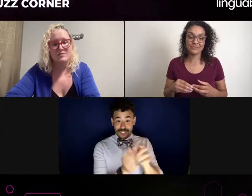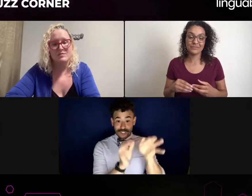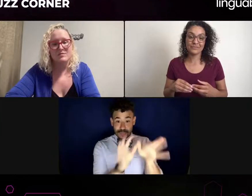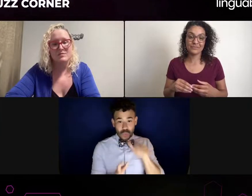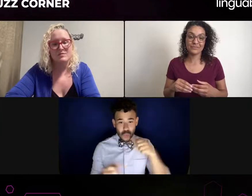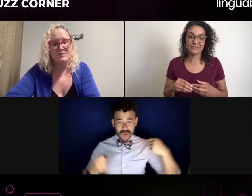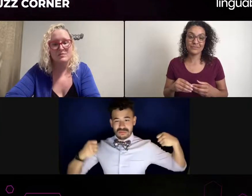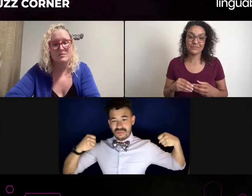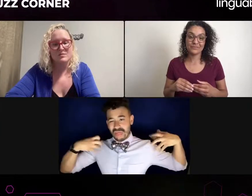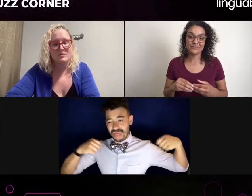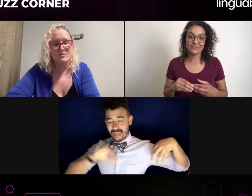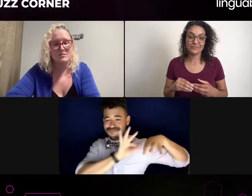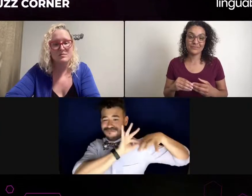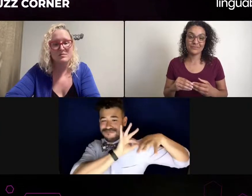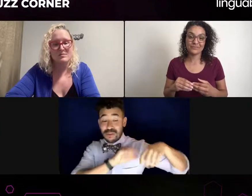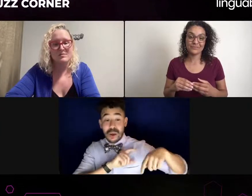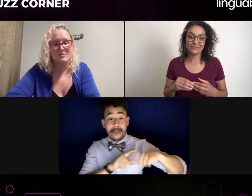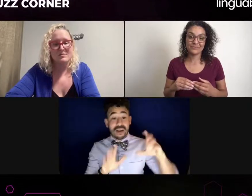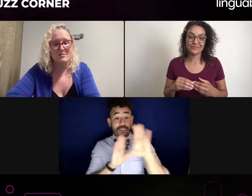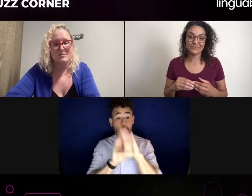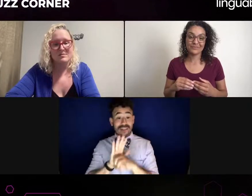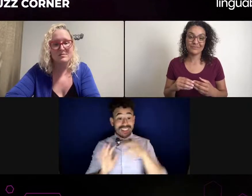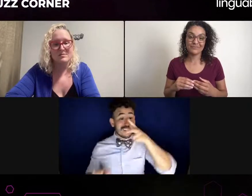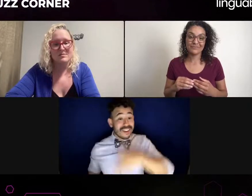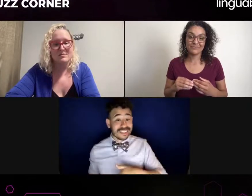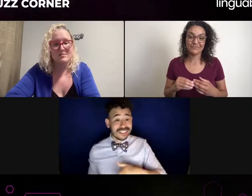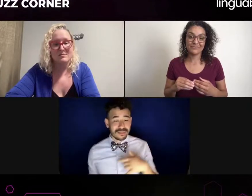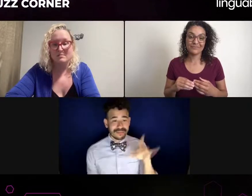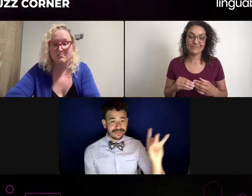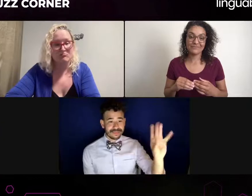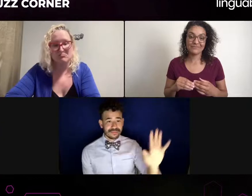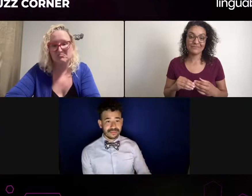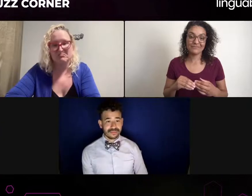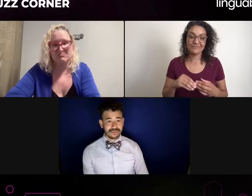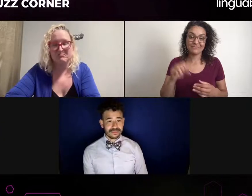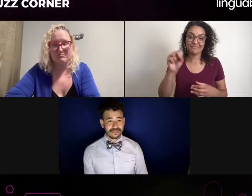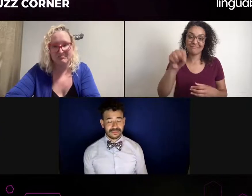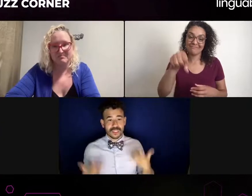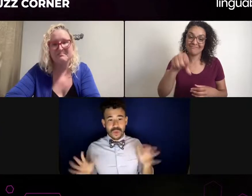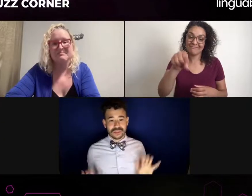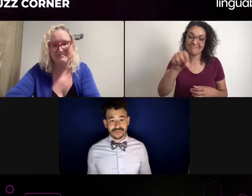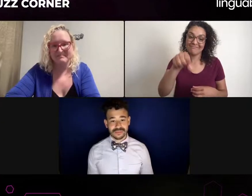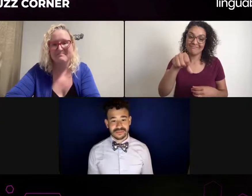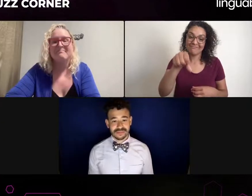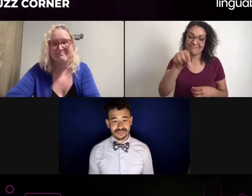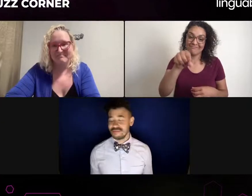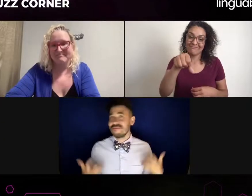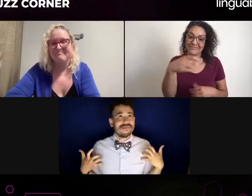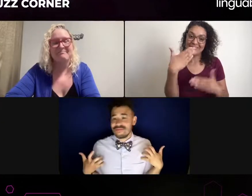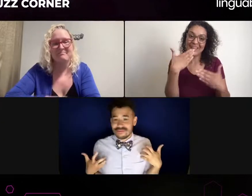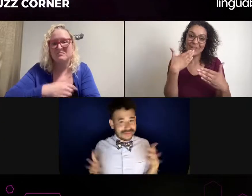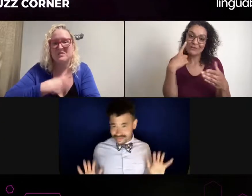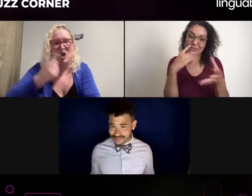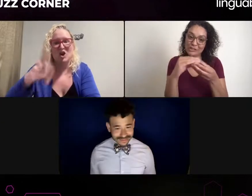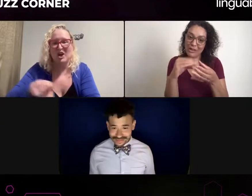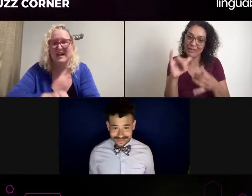And that field of performance is just we need to have this conversation more. And I think that it's definitely evolved over time